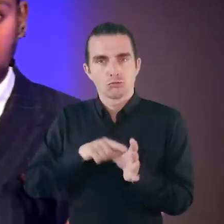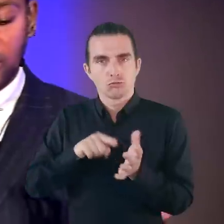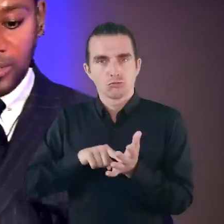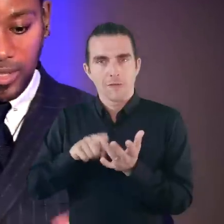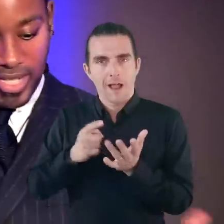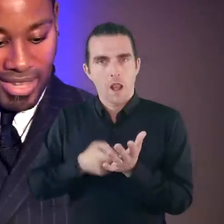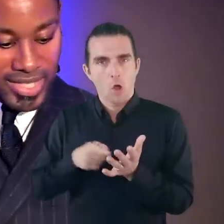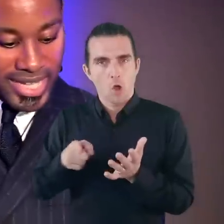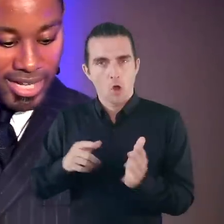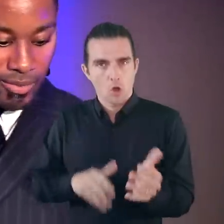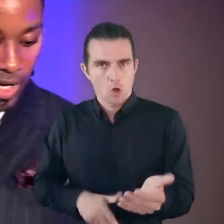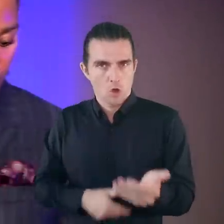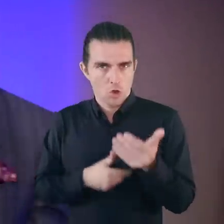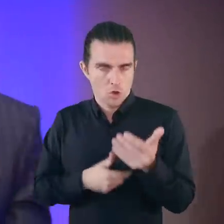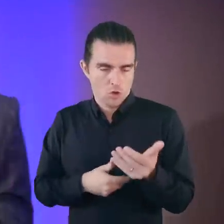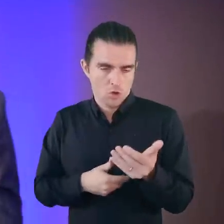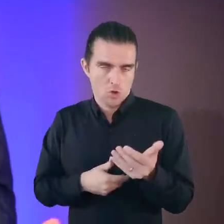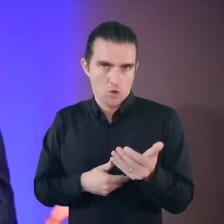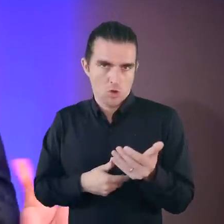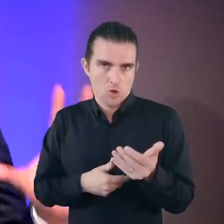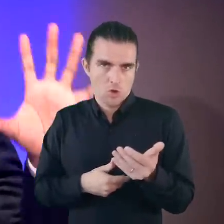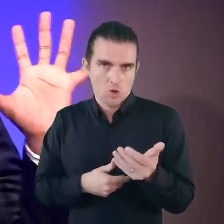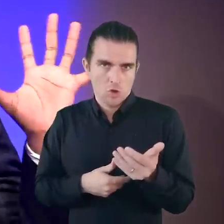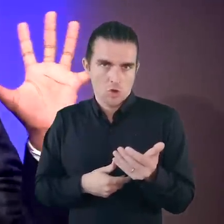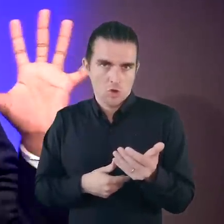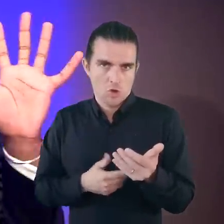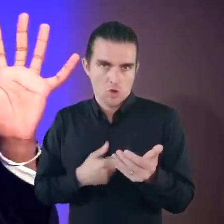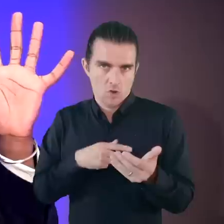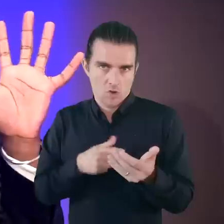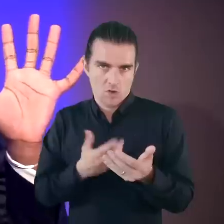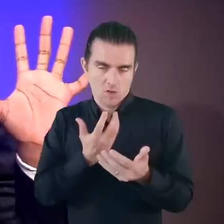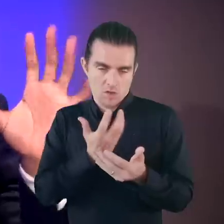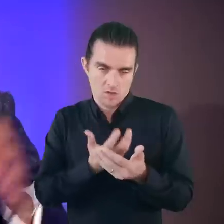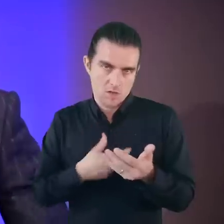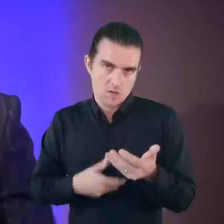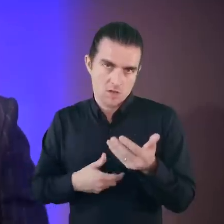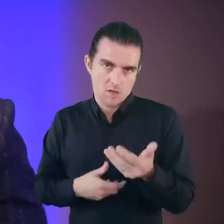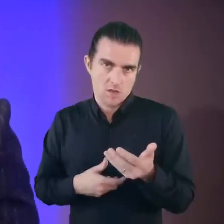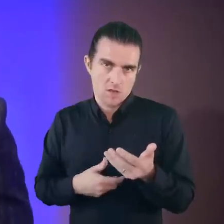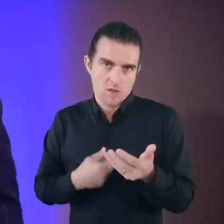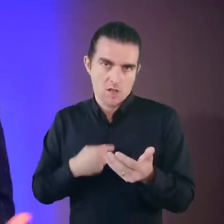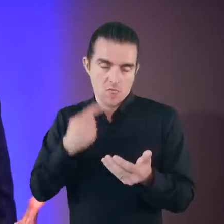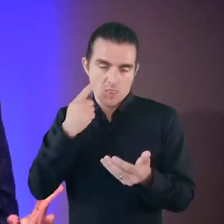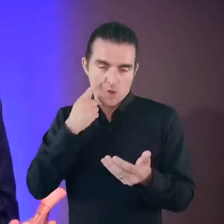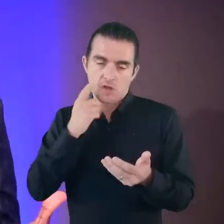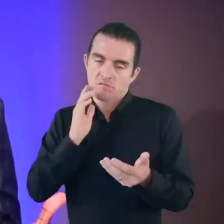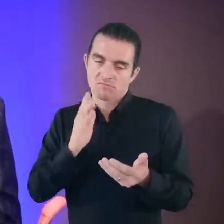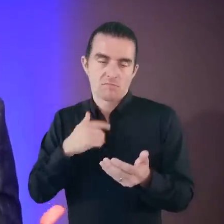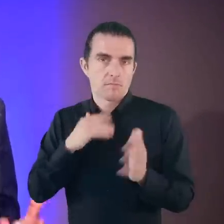is having Taylor in my arms for the first time. In fact, she was in my hand. She was in my hand and I remember looking at her and thinking,